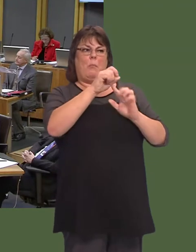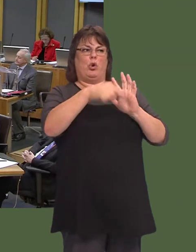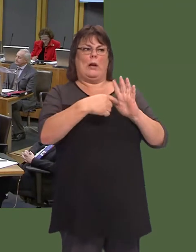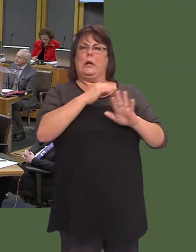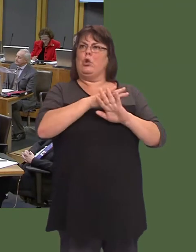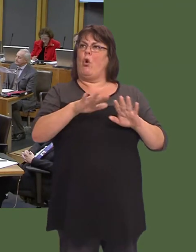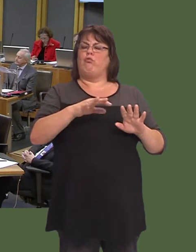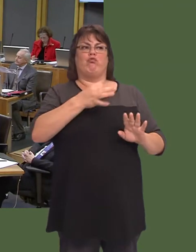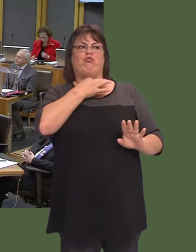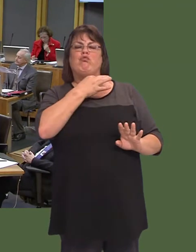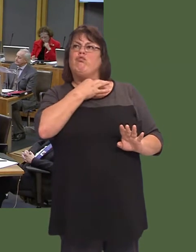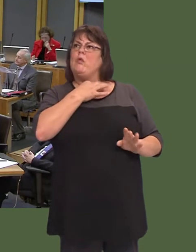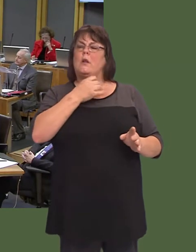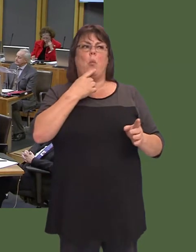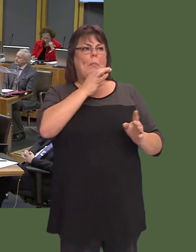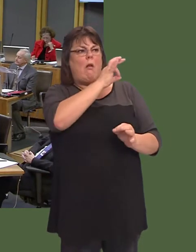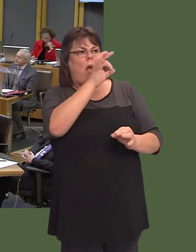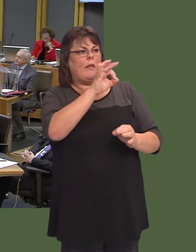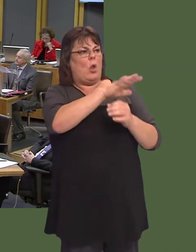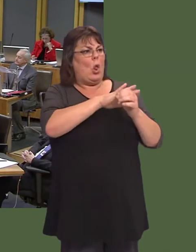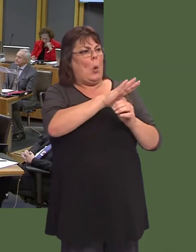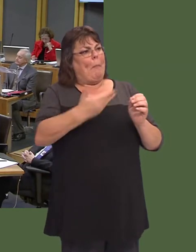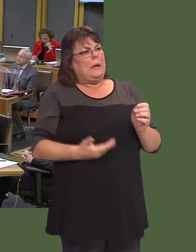Itís far from speculative. This is based on the feedback that weíre getting from business.